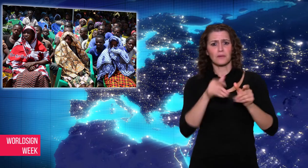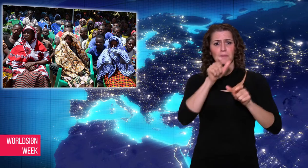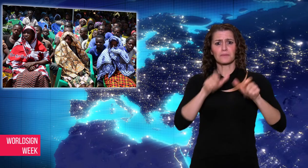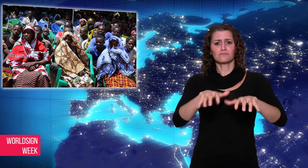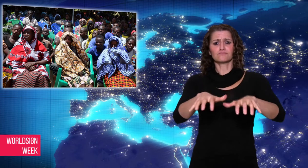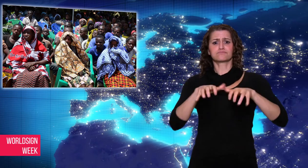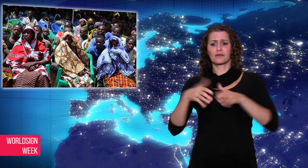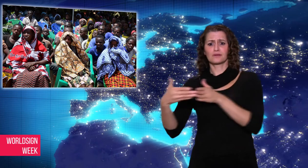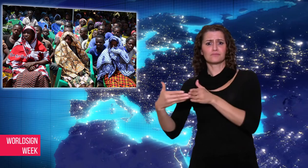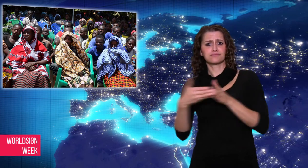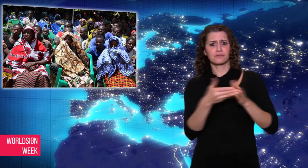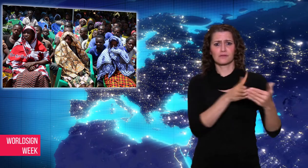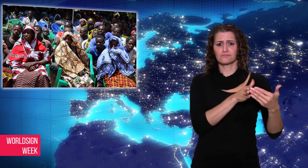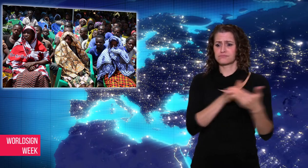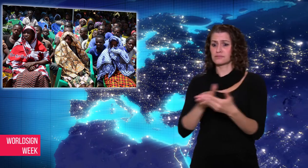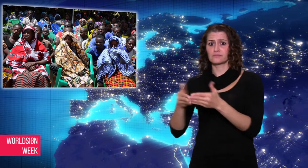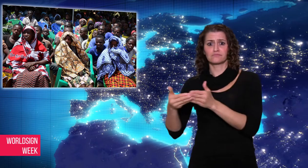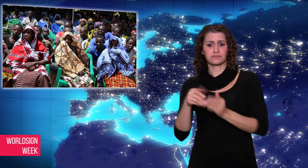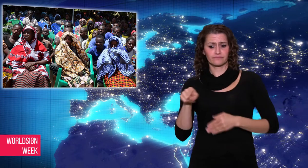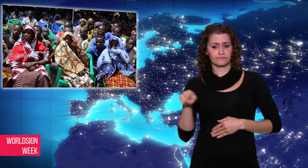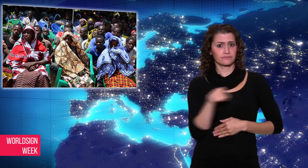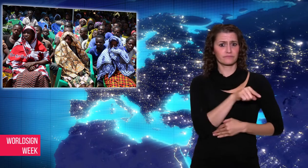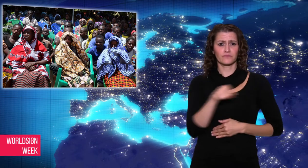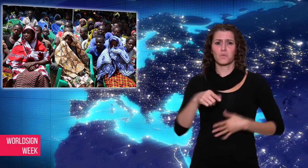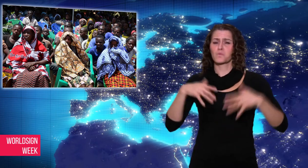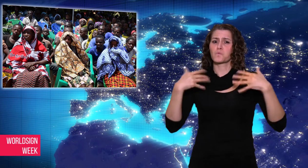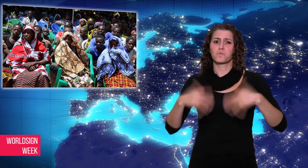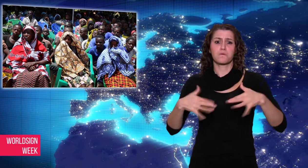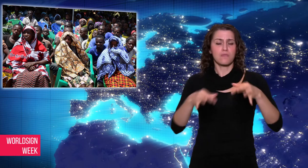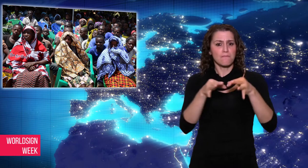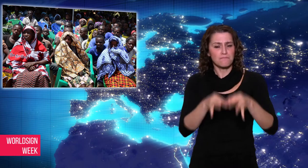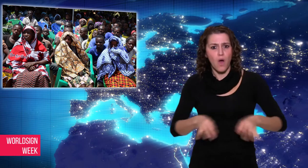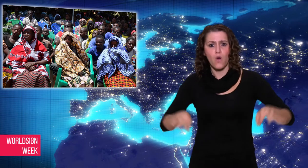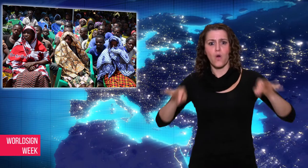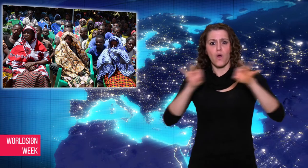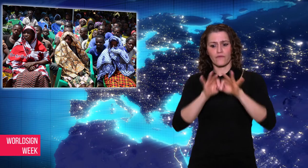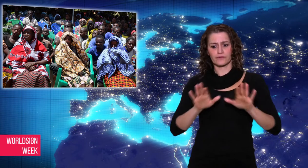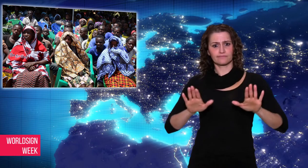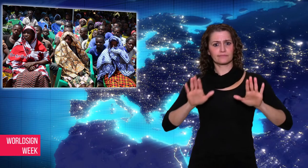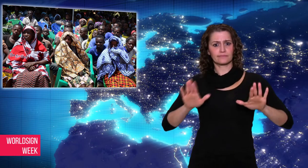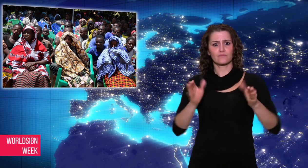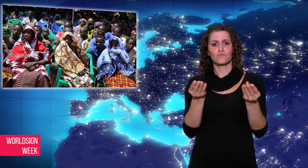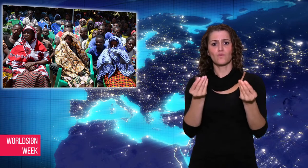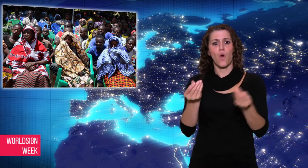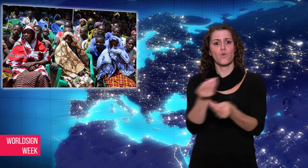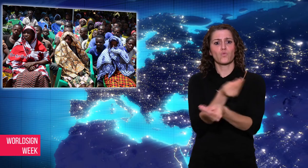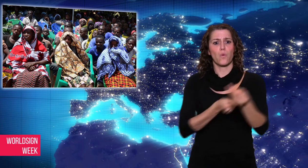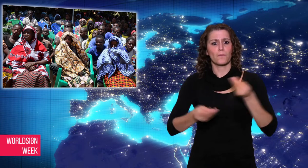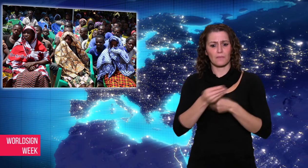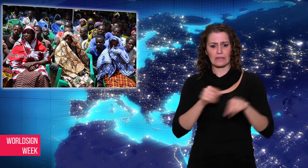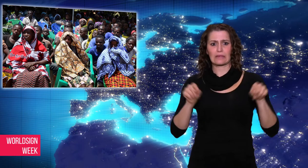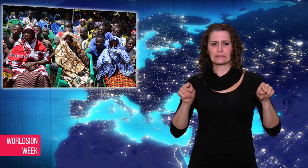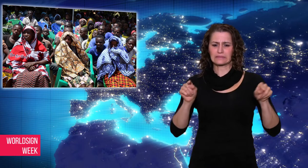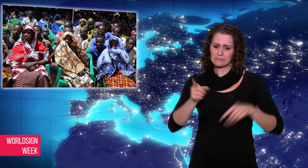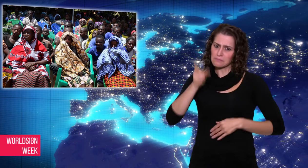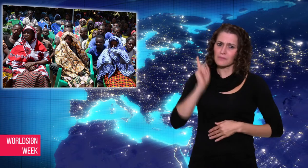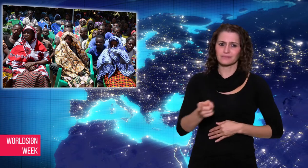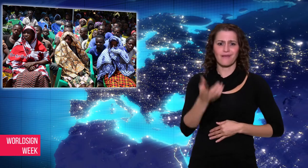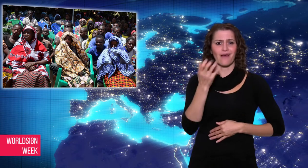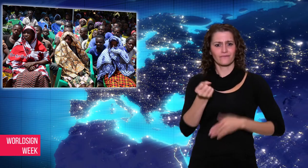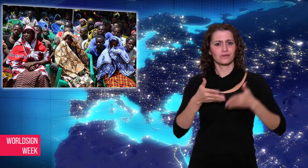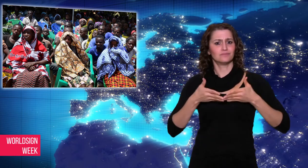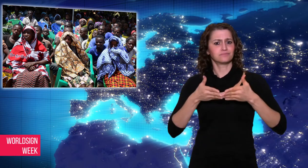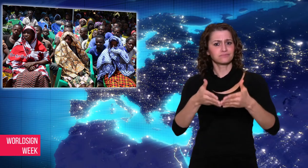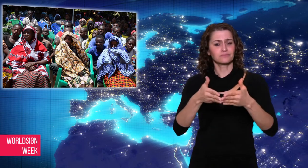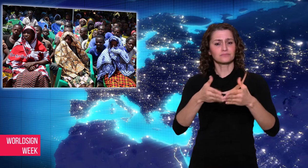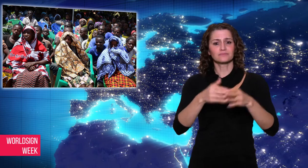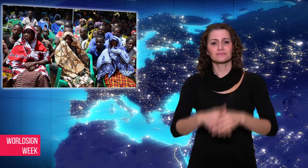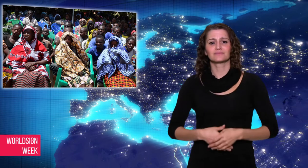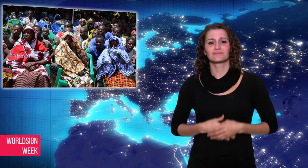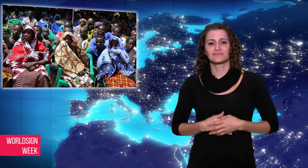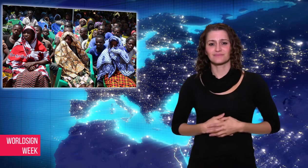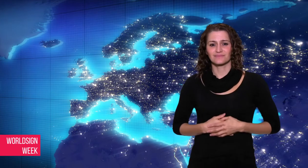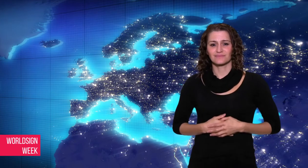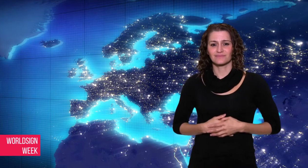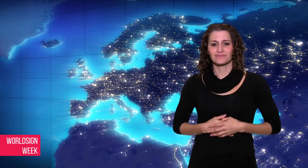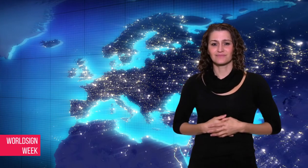Bugorora Islands is critical to the local economy.